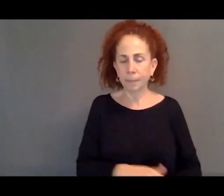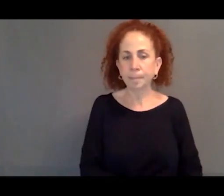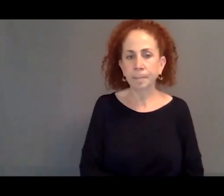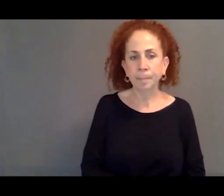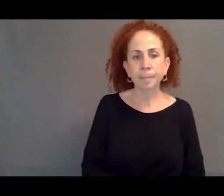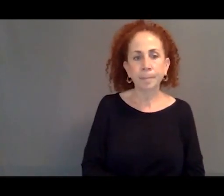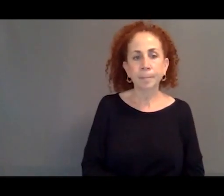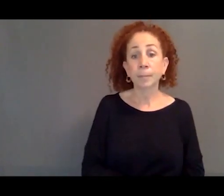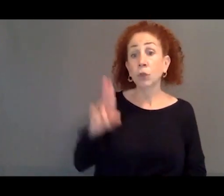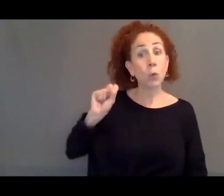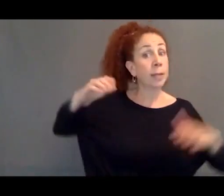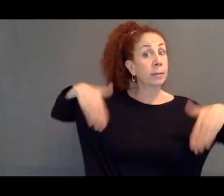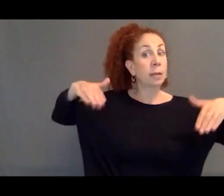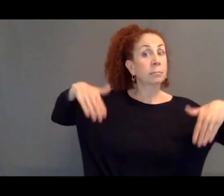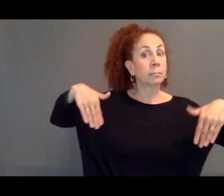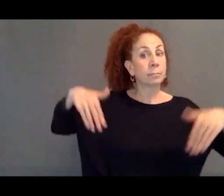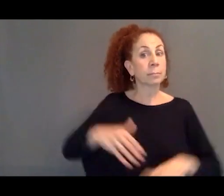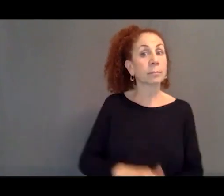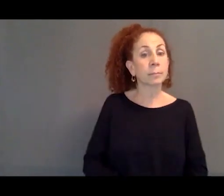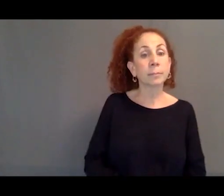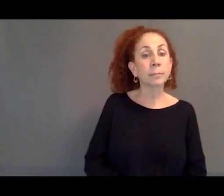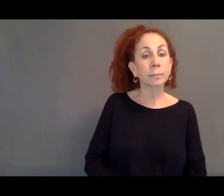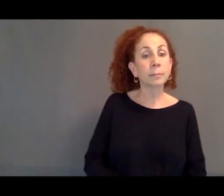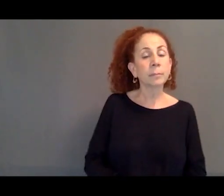The United States has not done this.